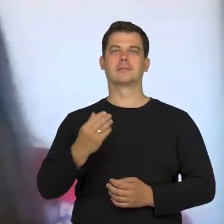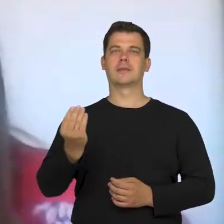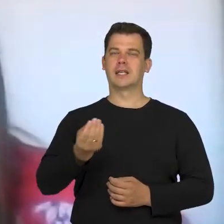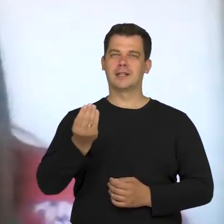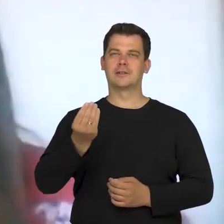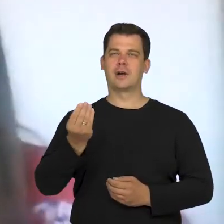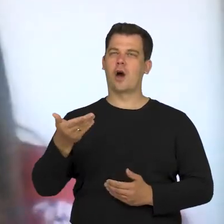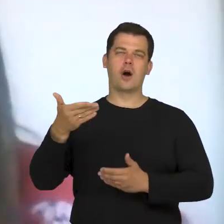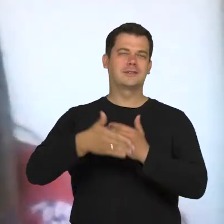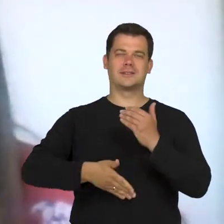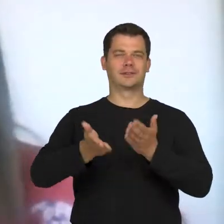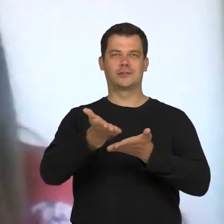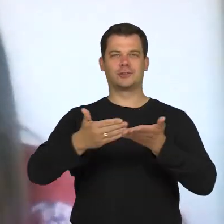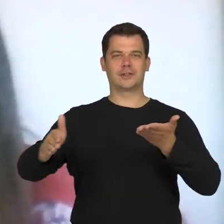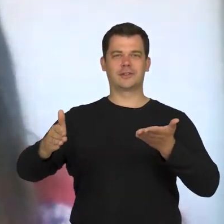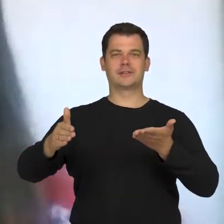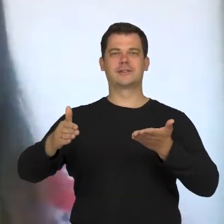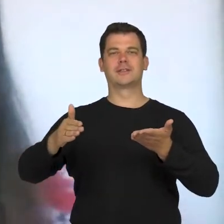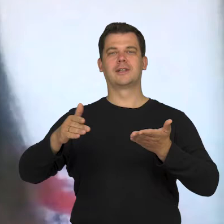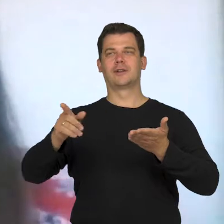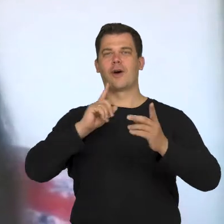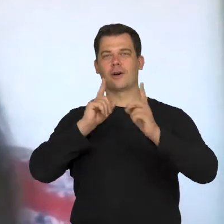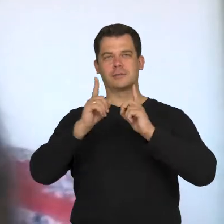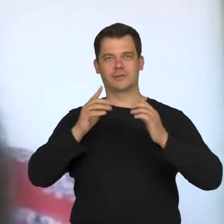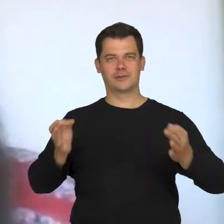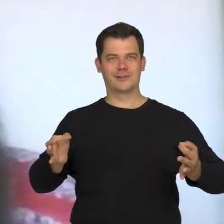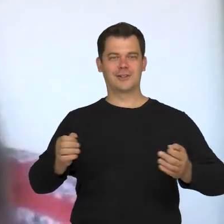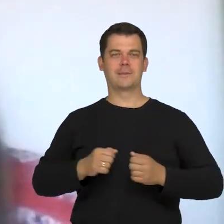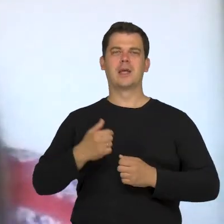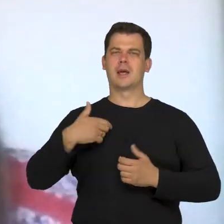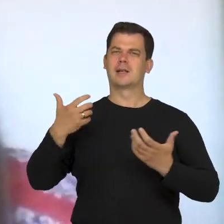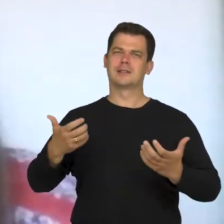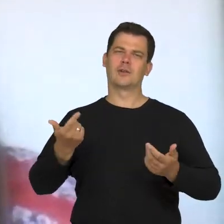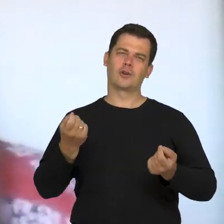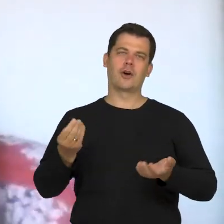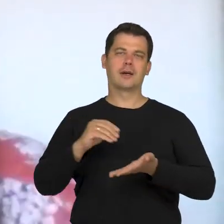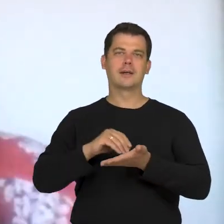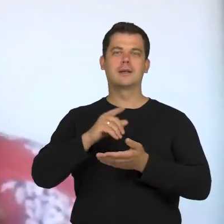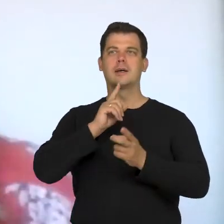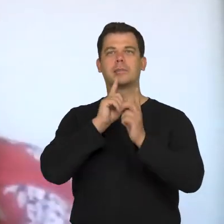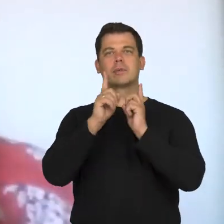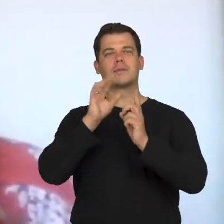In the last part of the discussion I would like to talk about